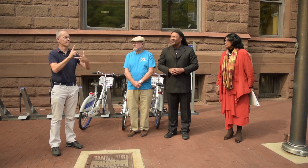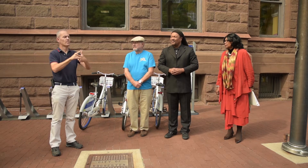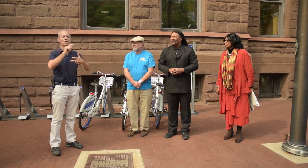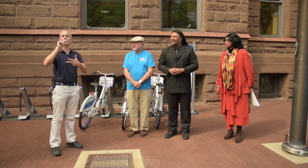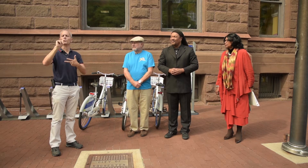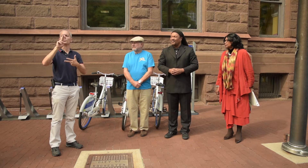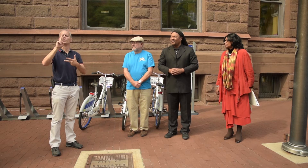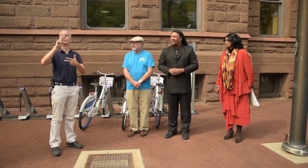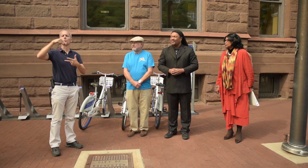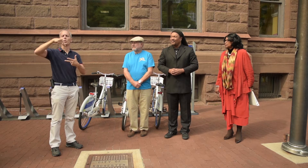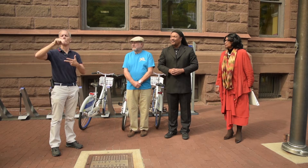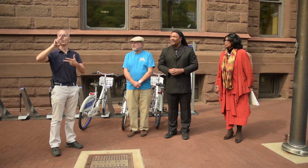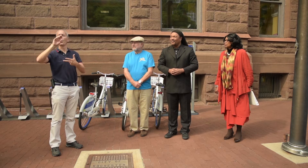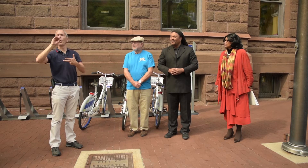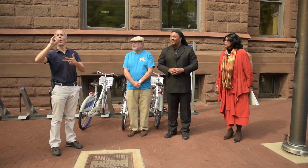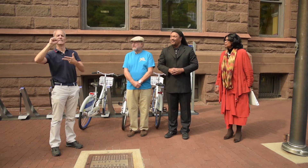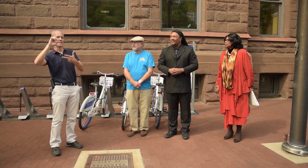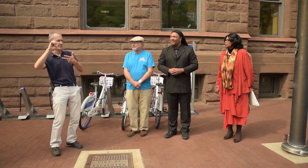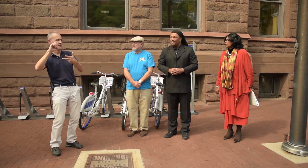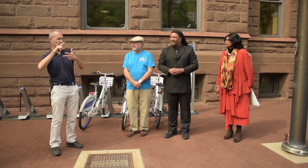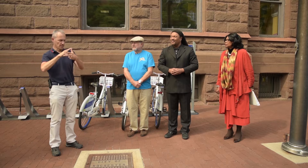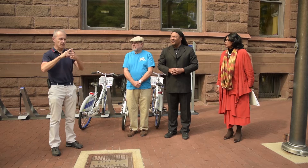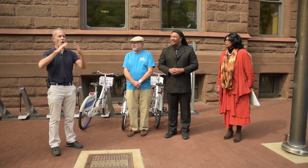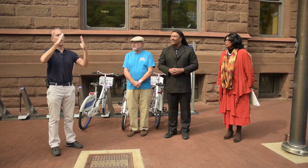There are three colors of the flag. Turquoise,